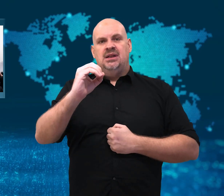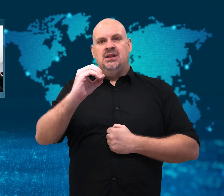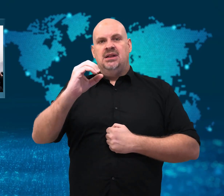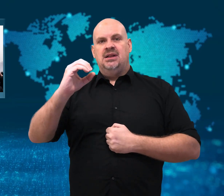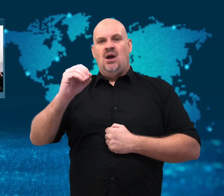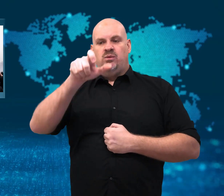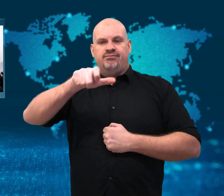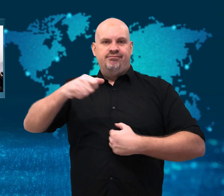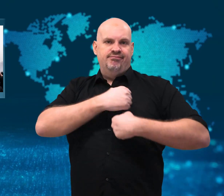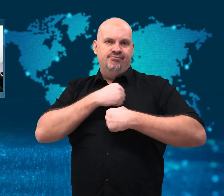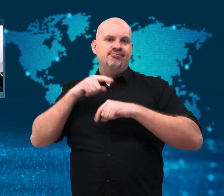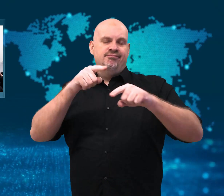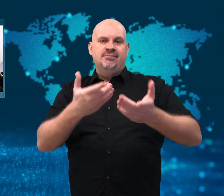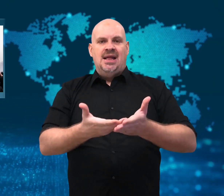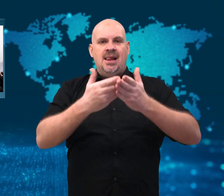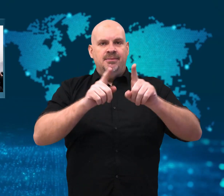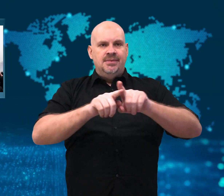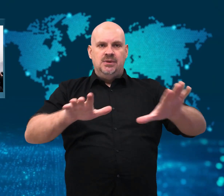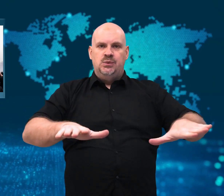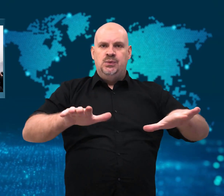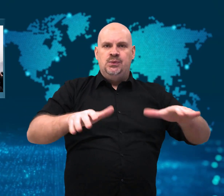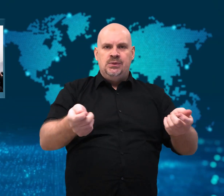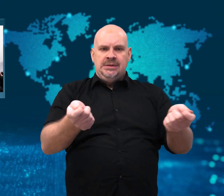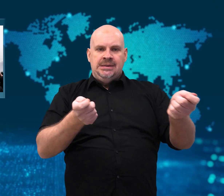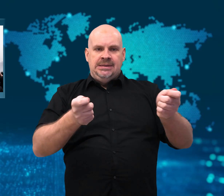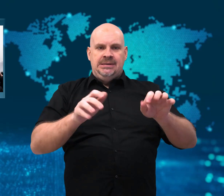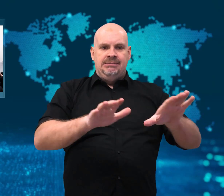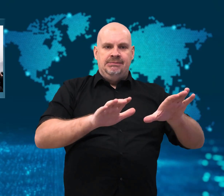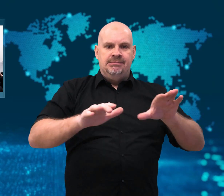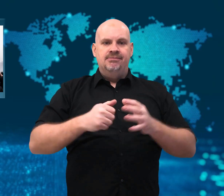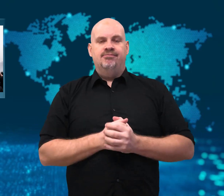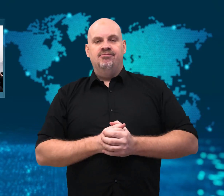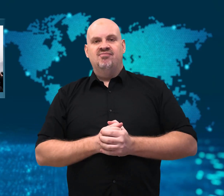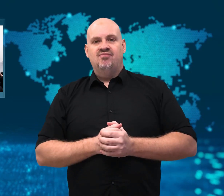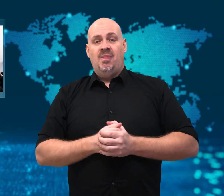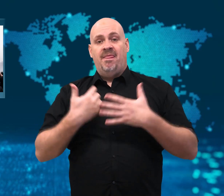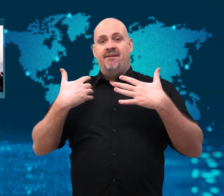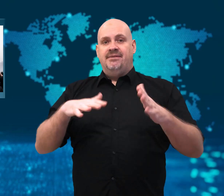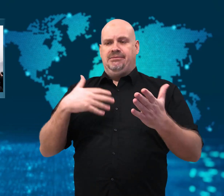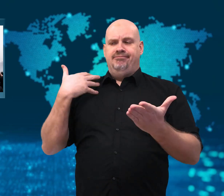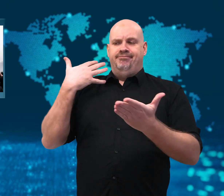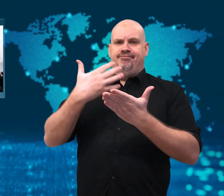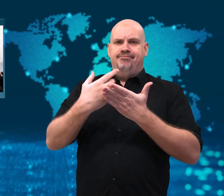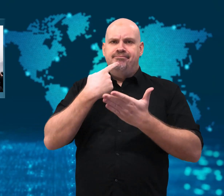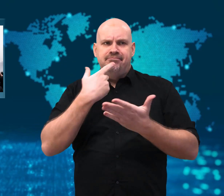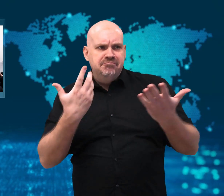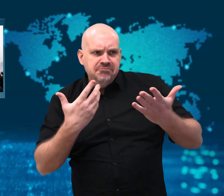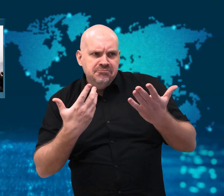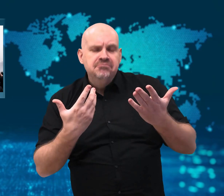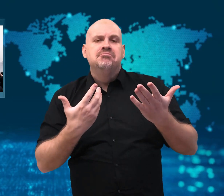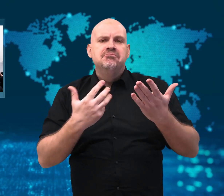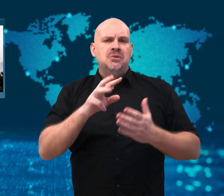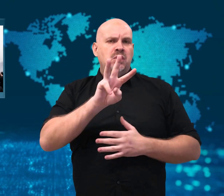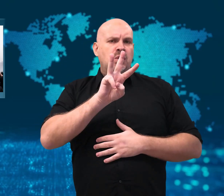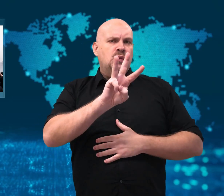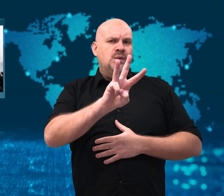the government called in 2,000 Russian troops to act as peacekeepers.